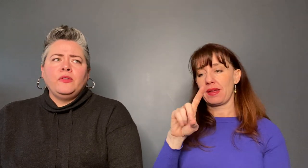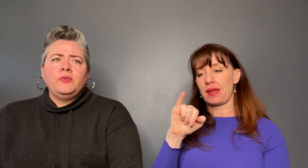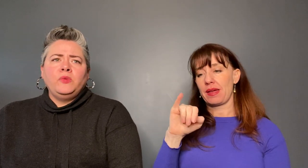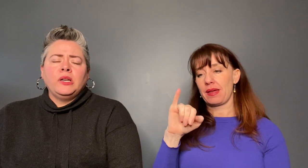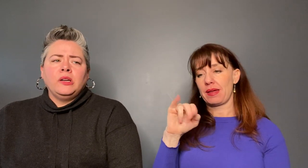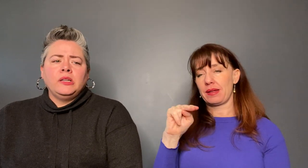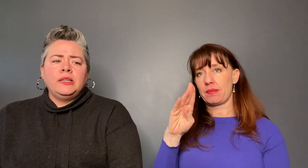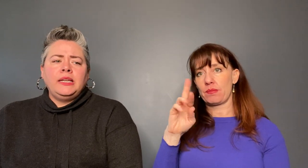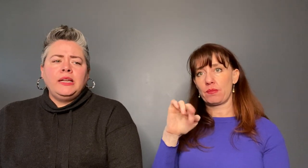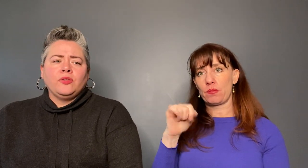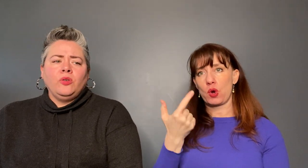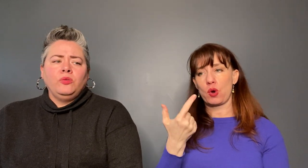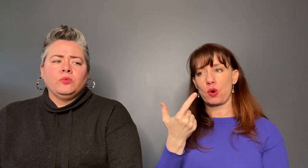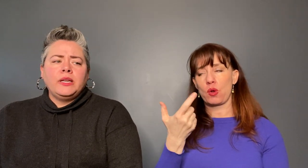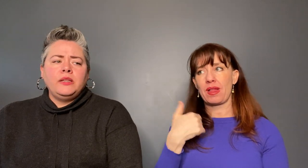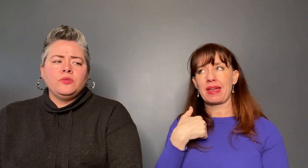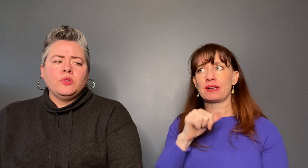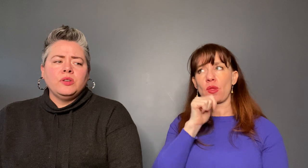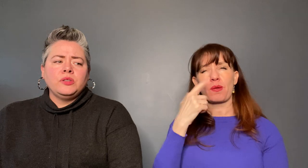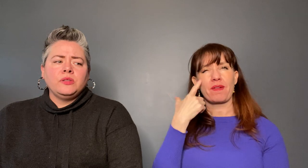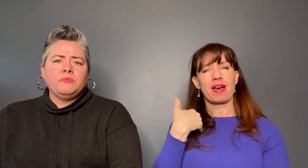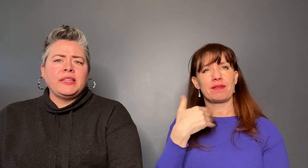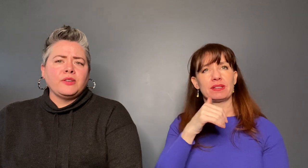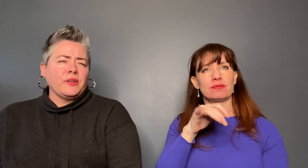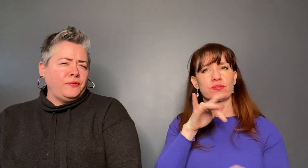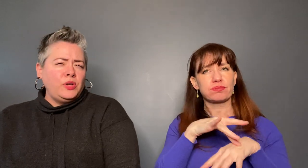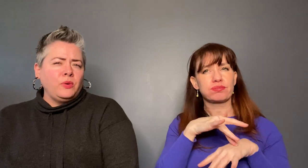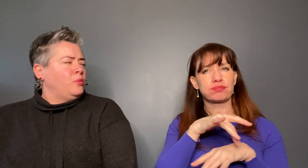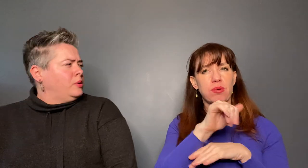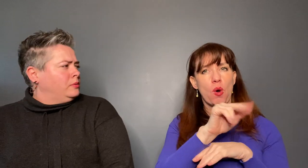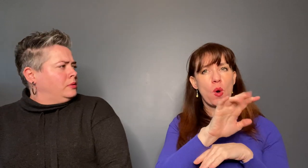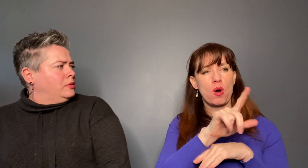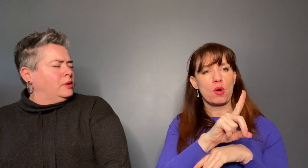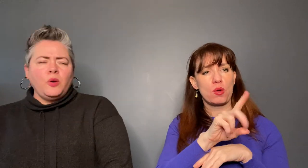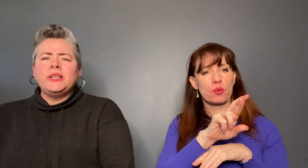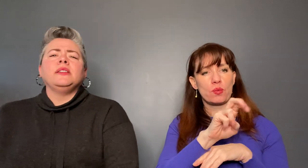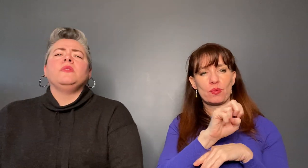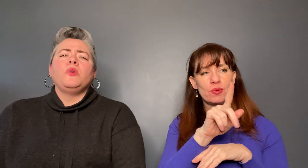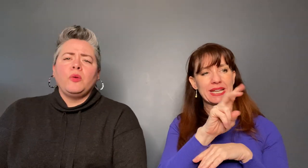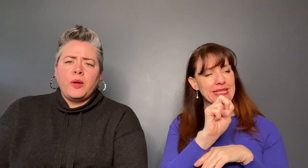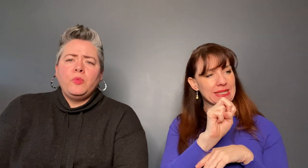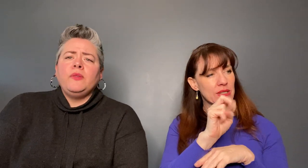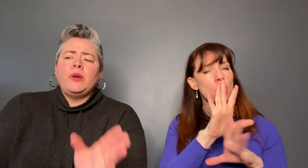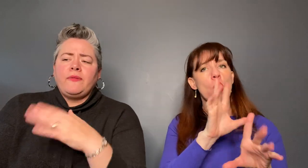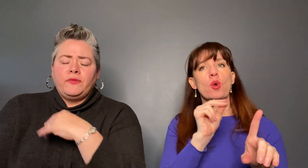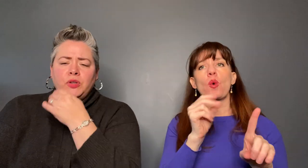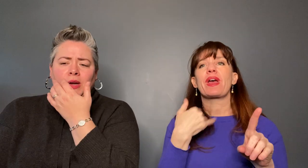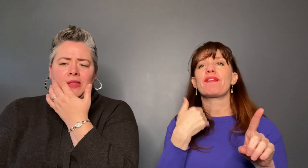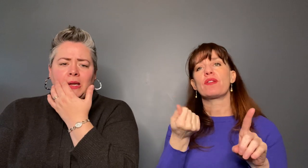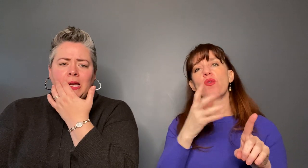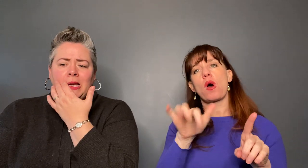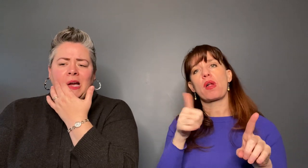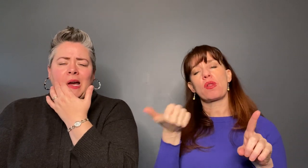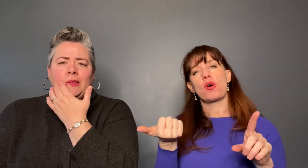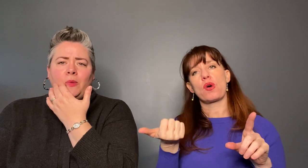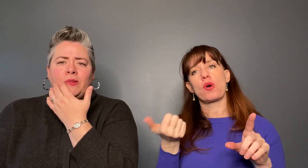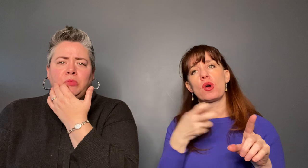tours and they have other tours as well. We blogged about one but